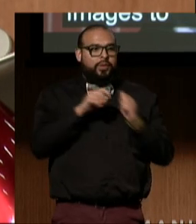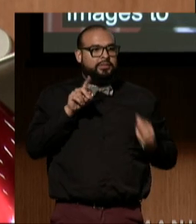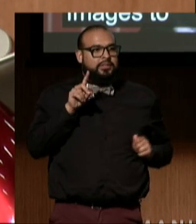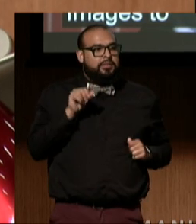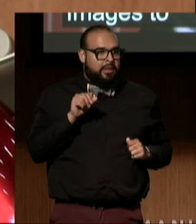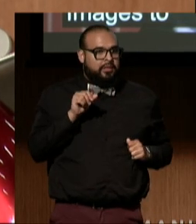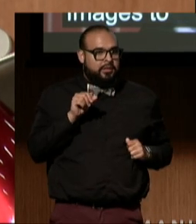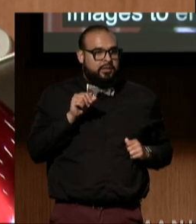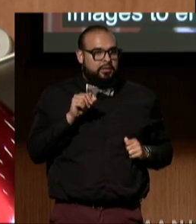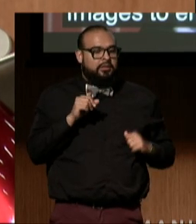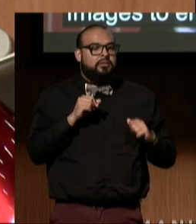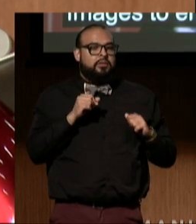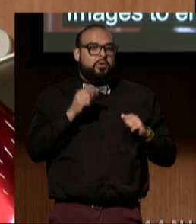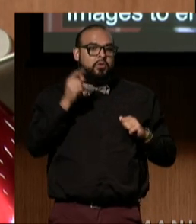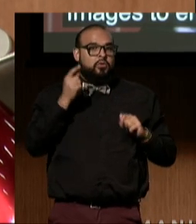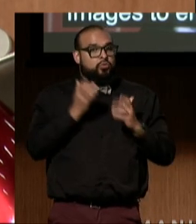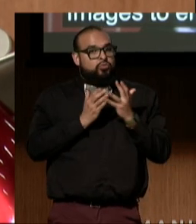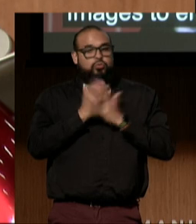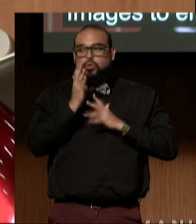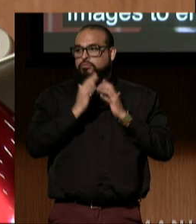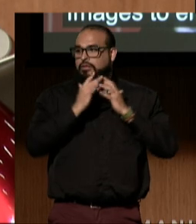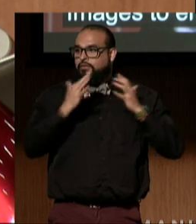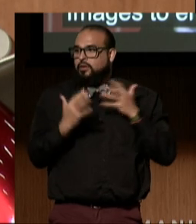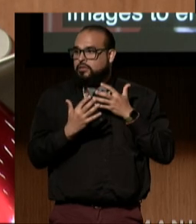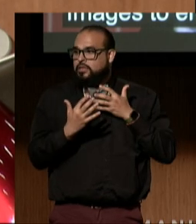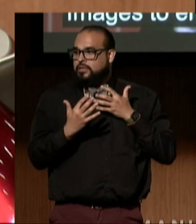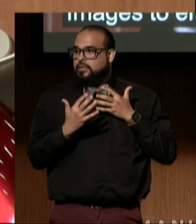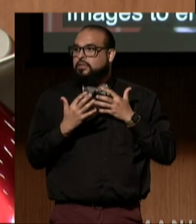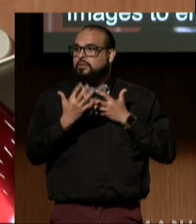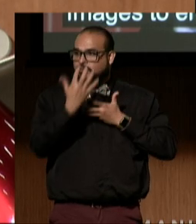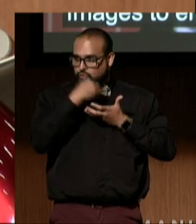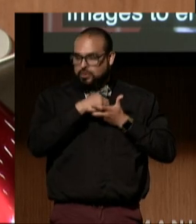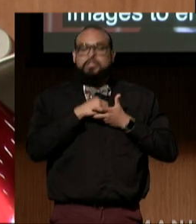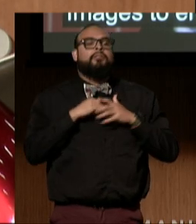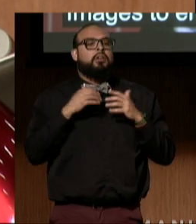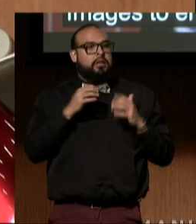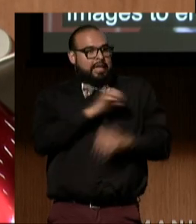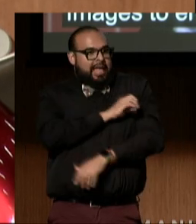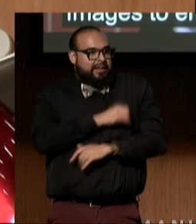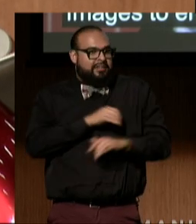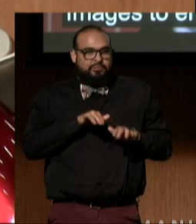through diverse and inclusive imagery, you need to be able to be seen.